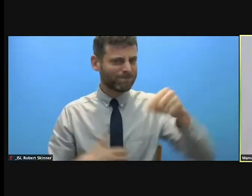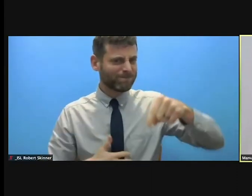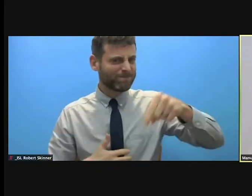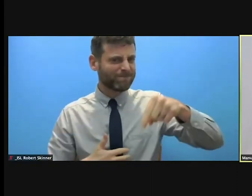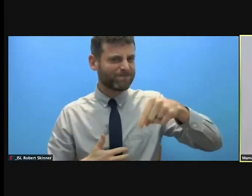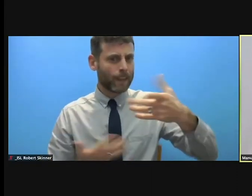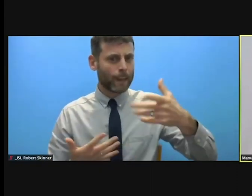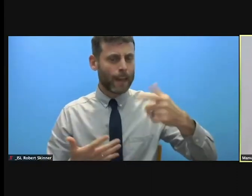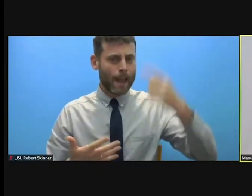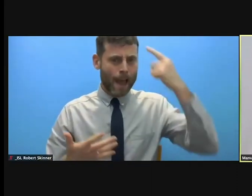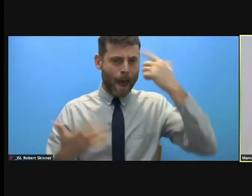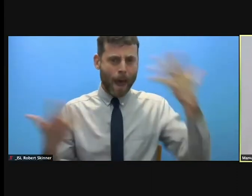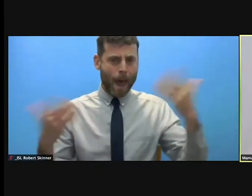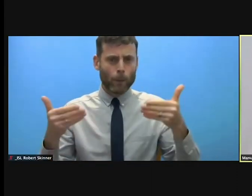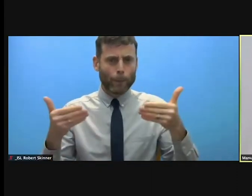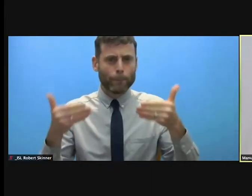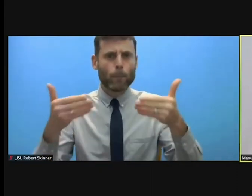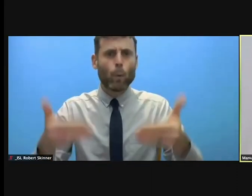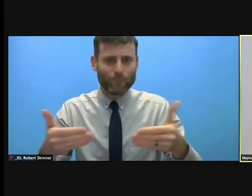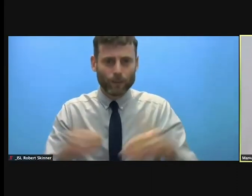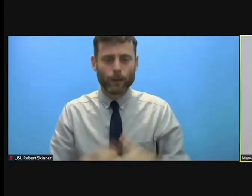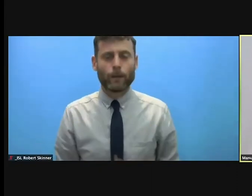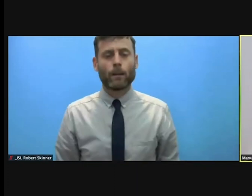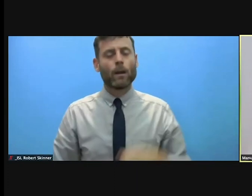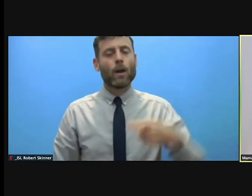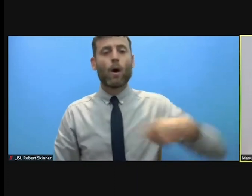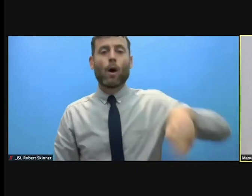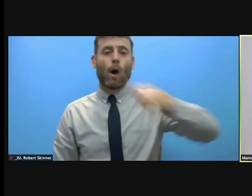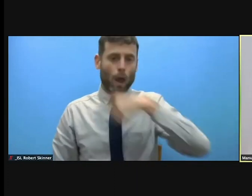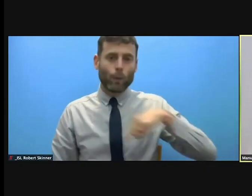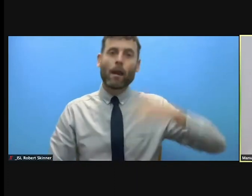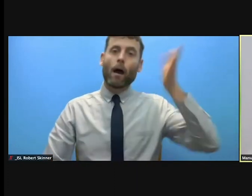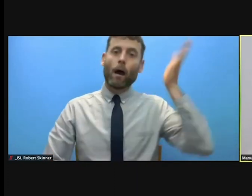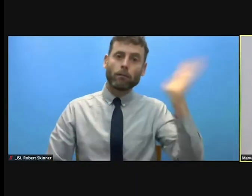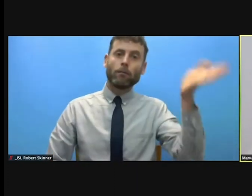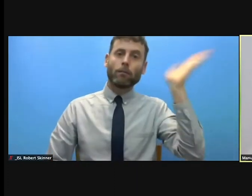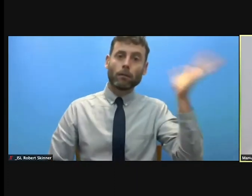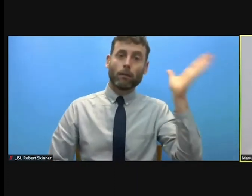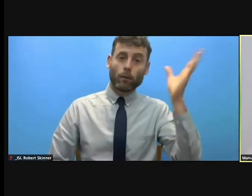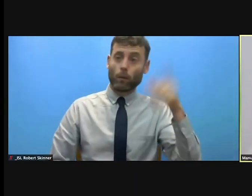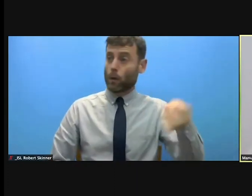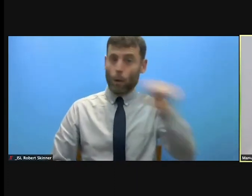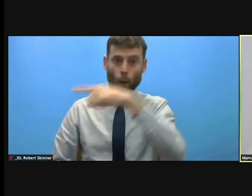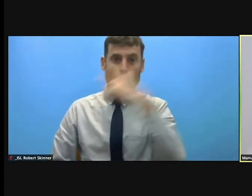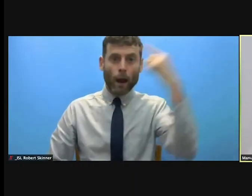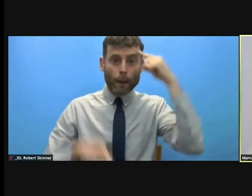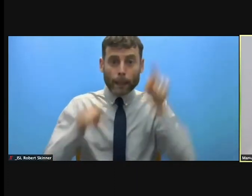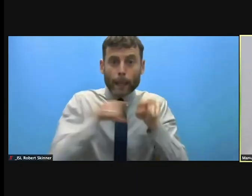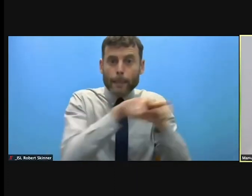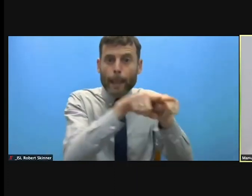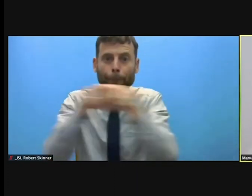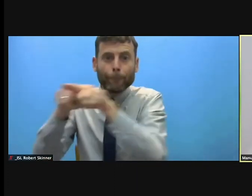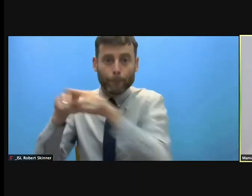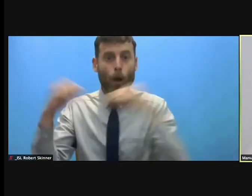sort of preach to the converted. What we have to do is think outside the box as we always say. To